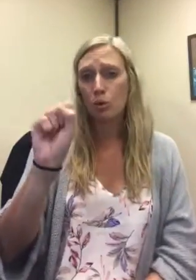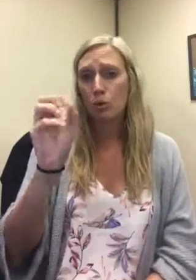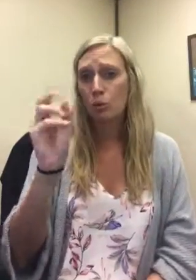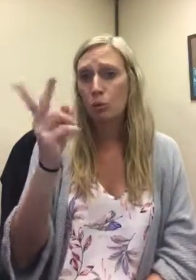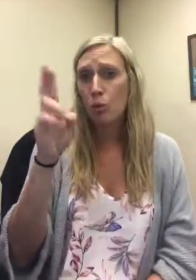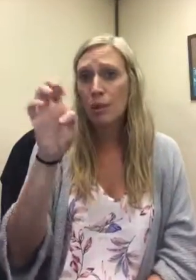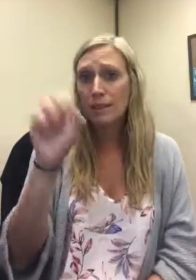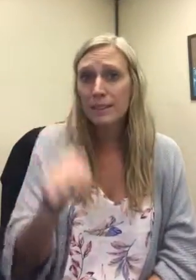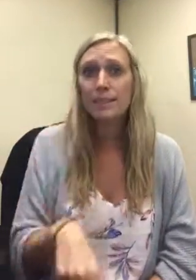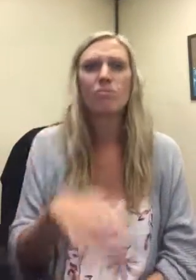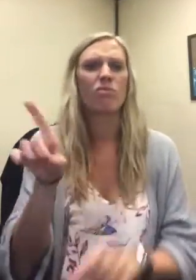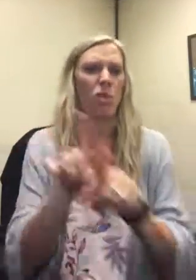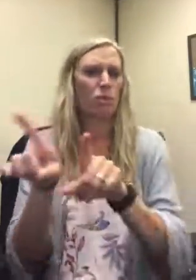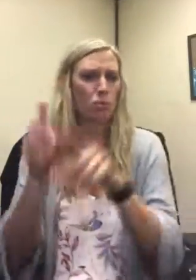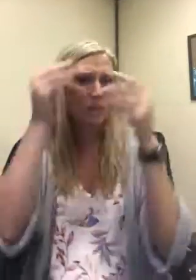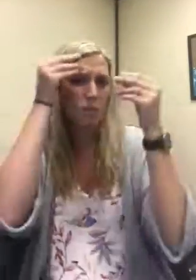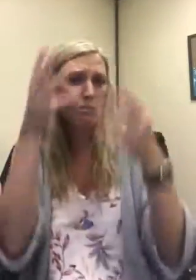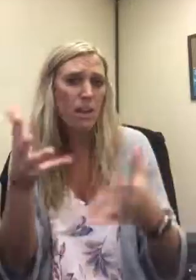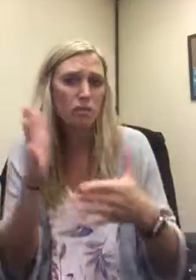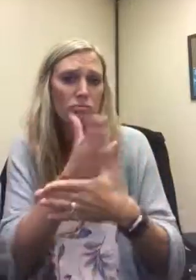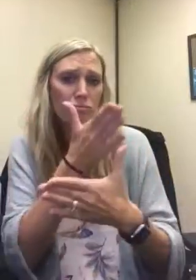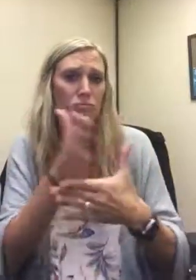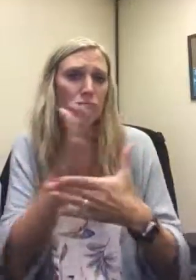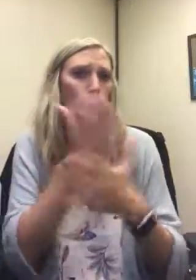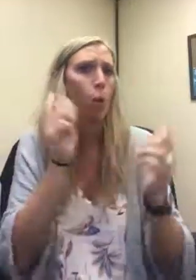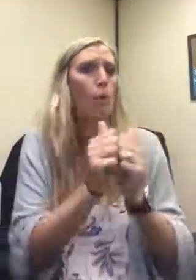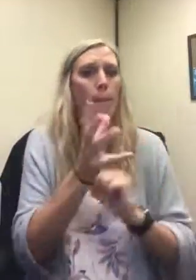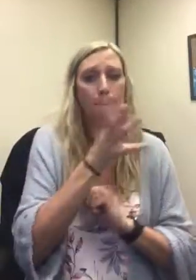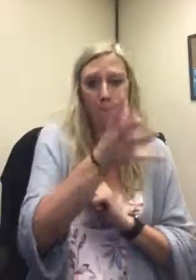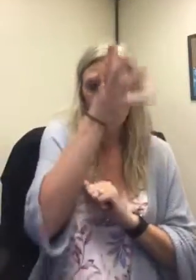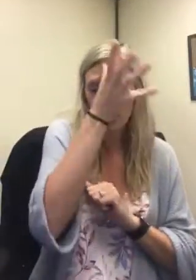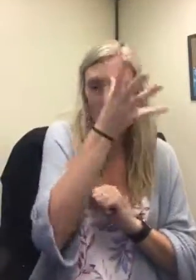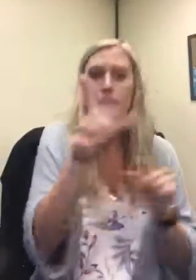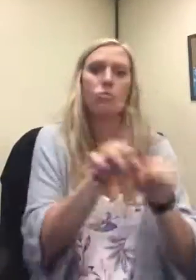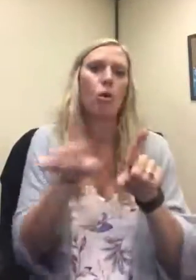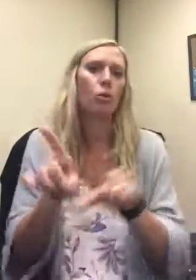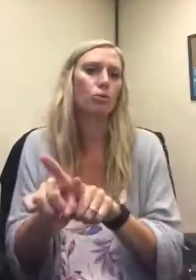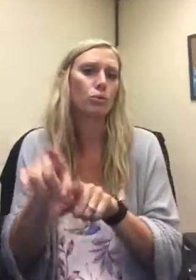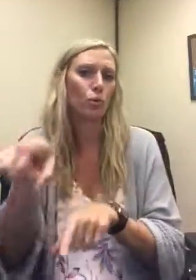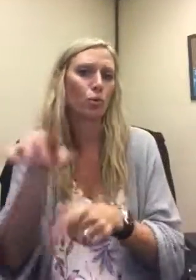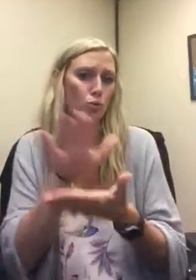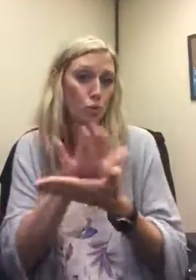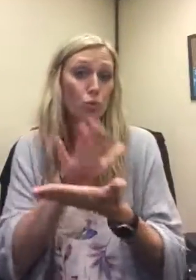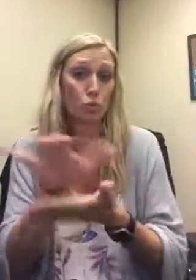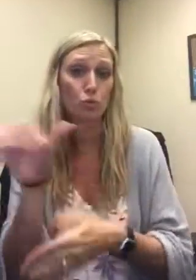Resources and information To parents and schools.